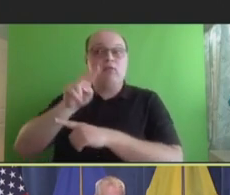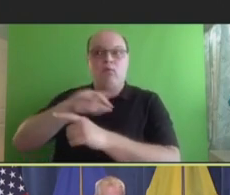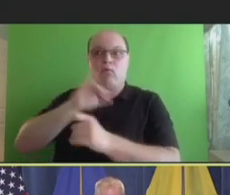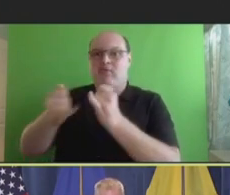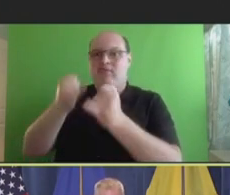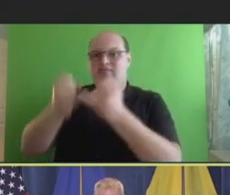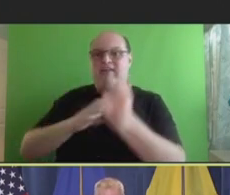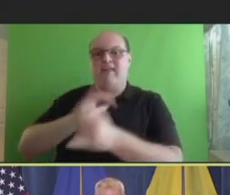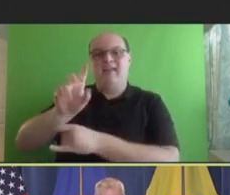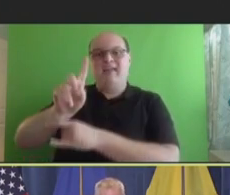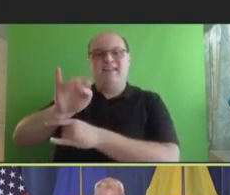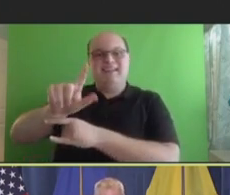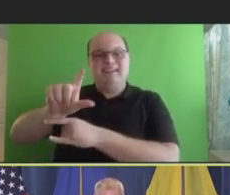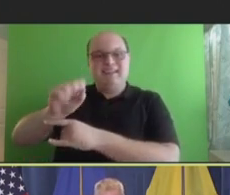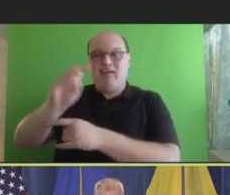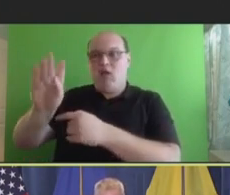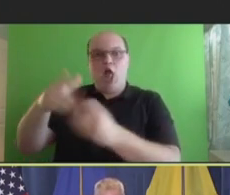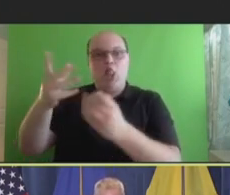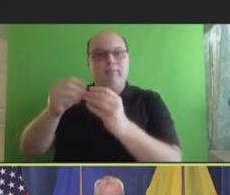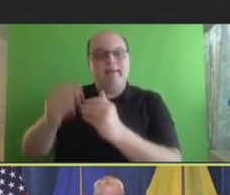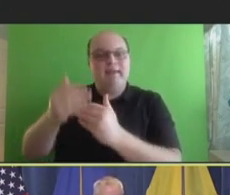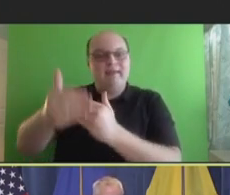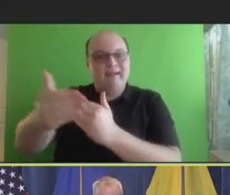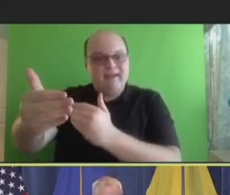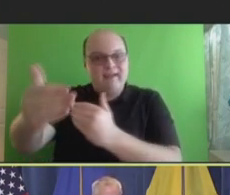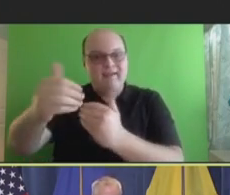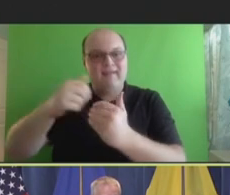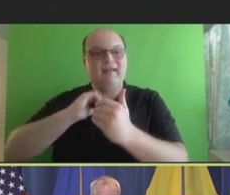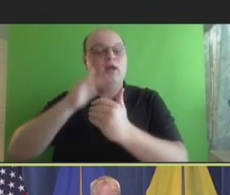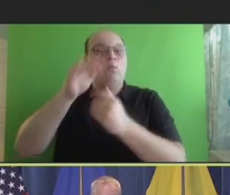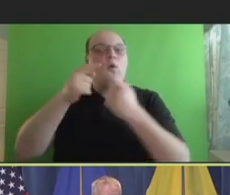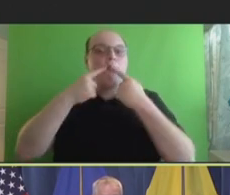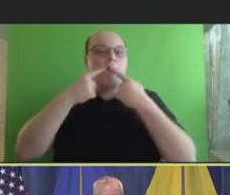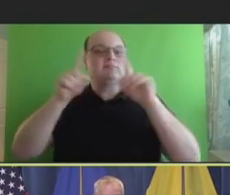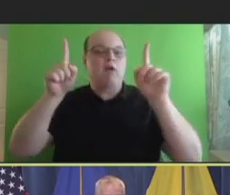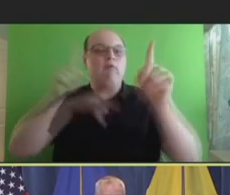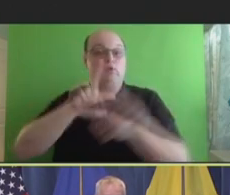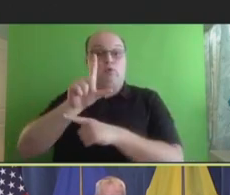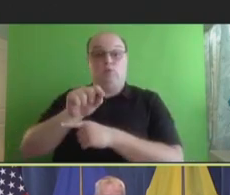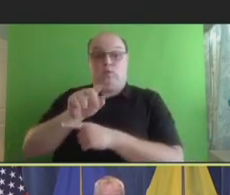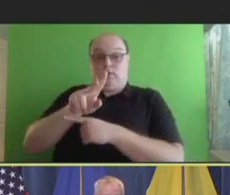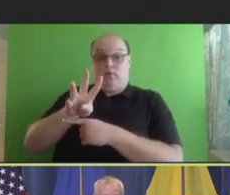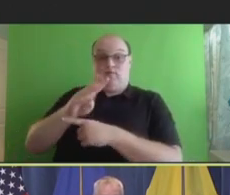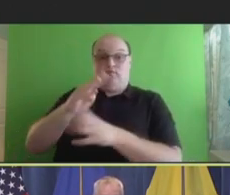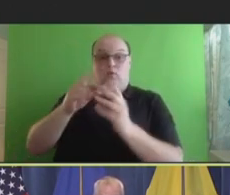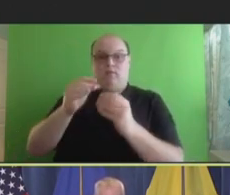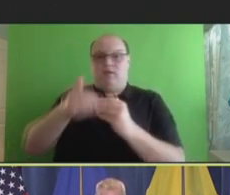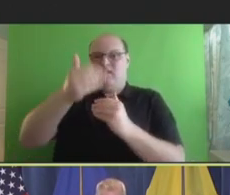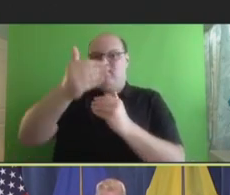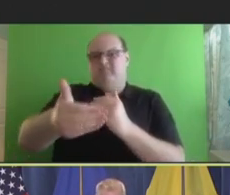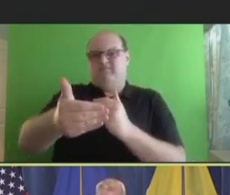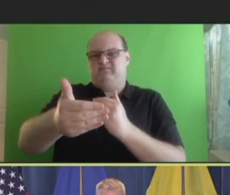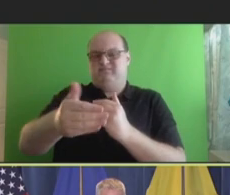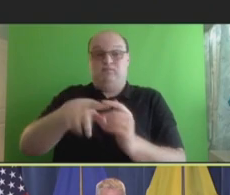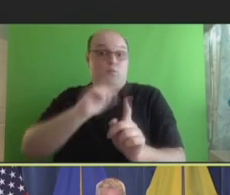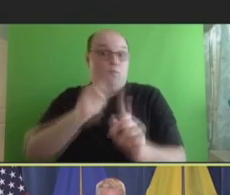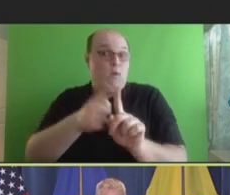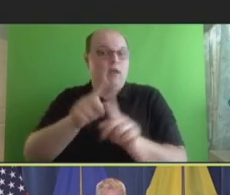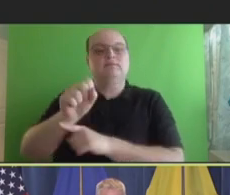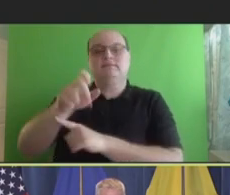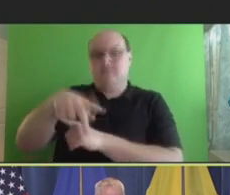meetings. At this end, we will announce the 2024 meetings at our September meeting.